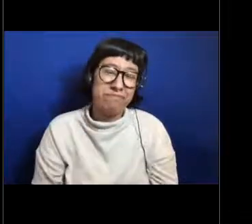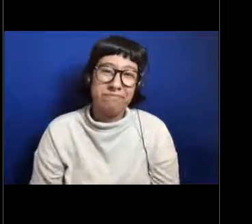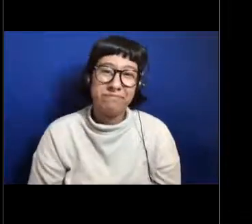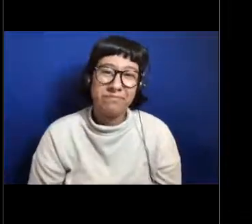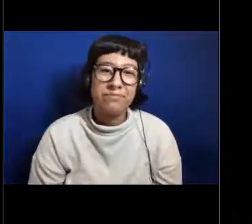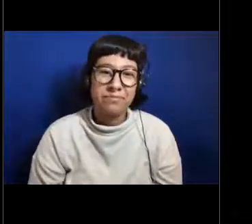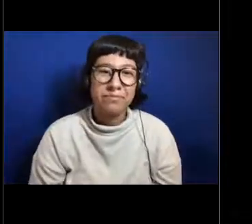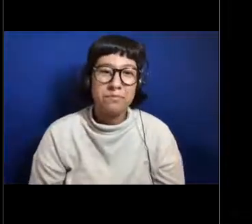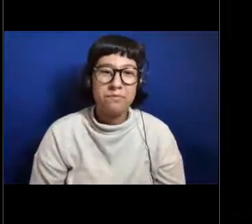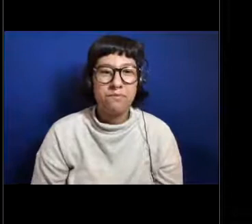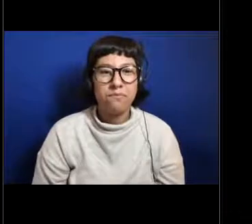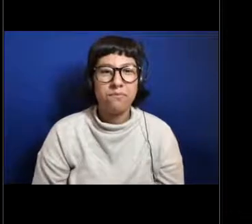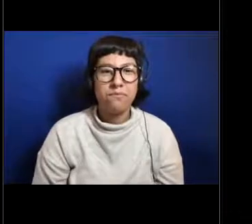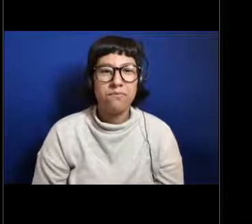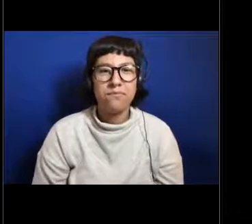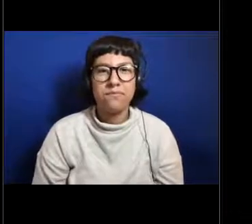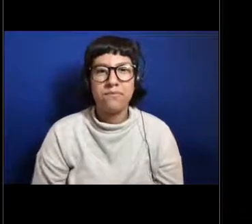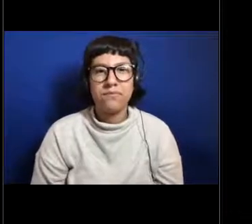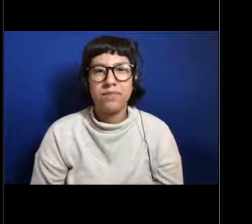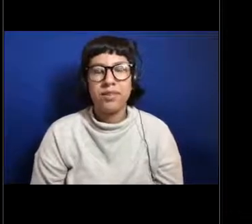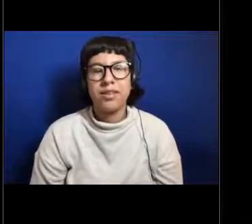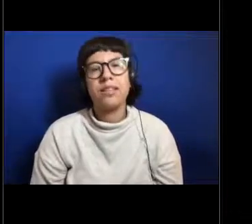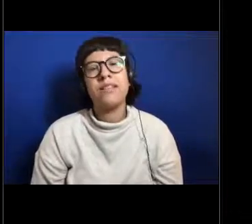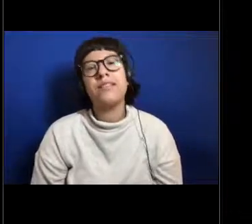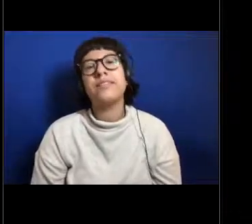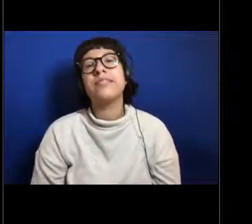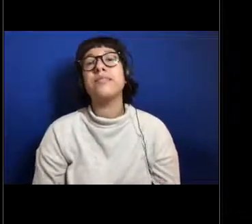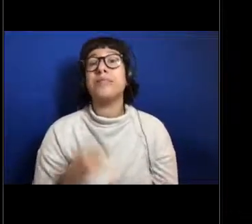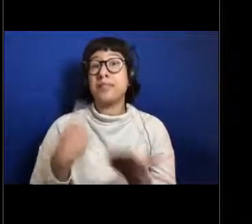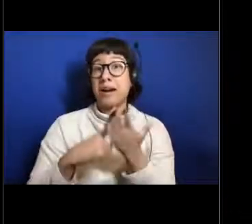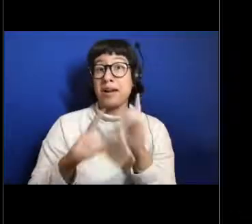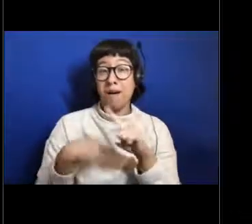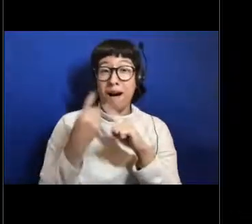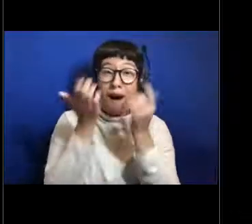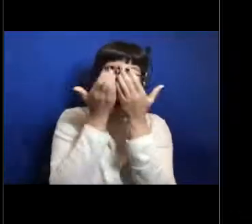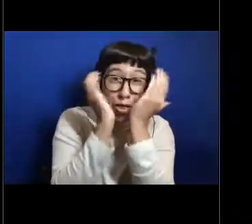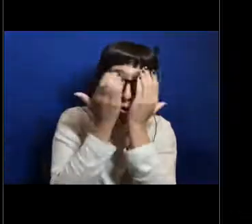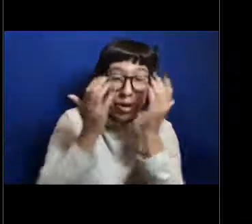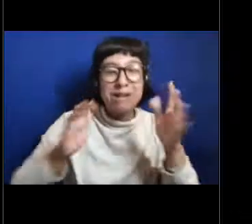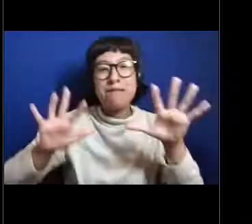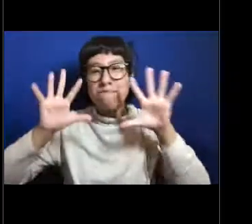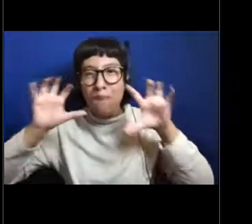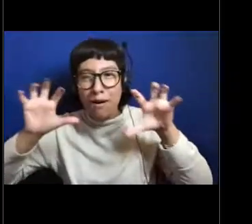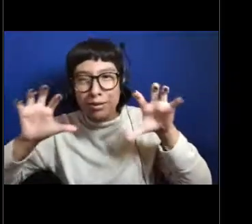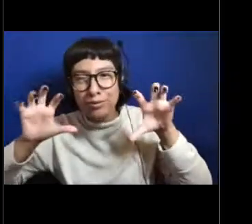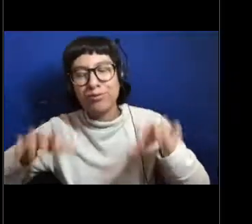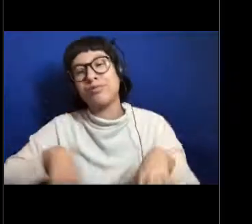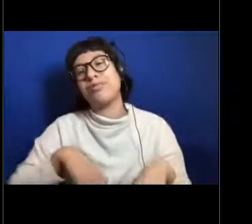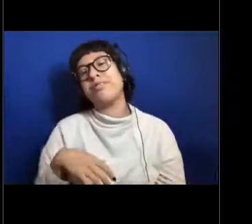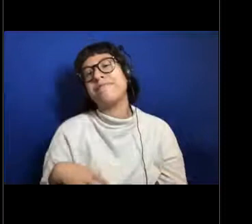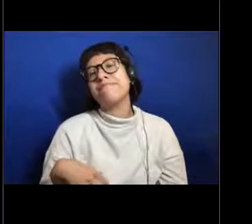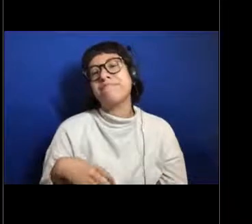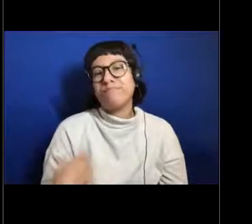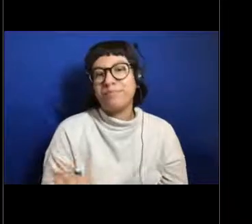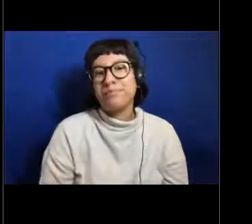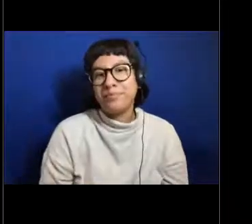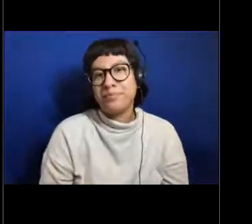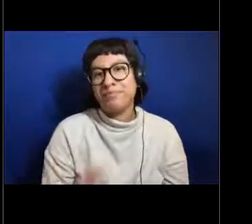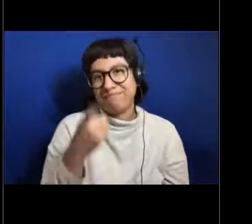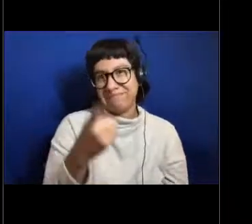So one of the things, since we are talking about Halloween and monsters, there are in the water column,